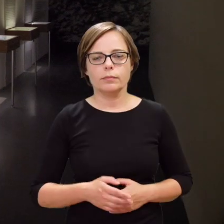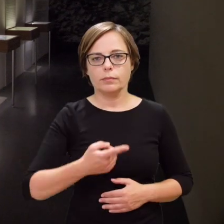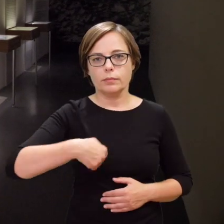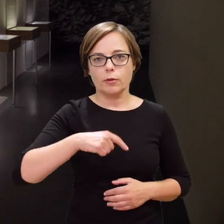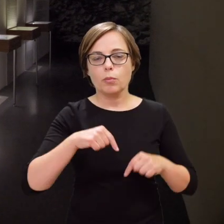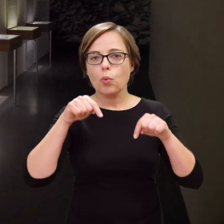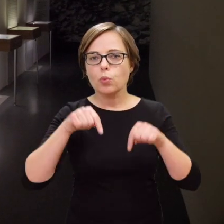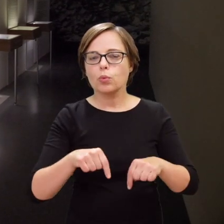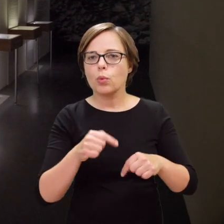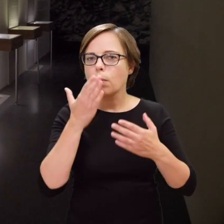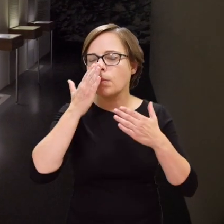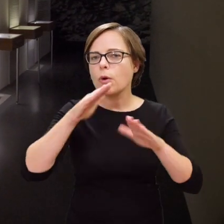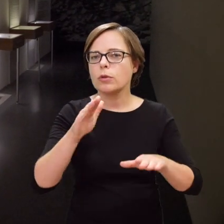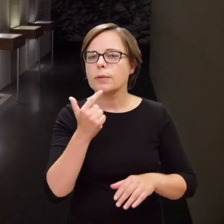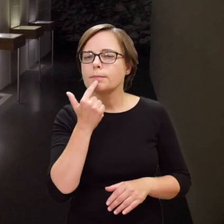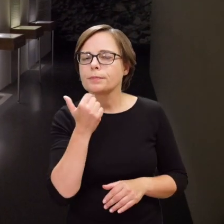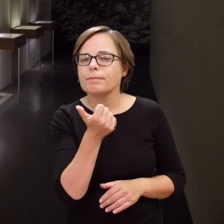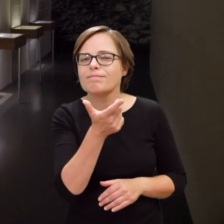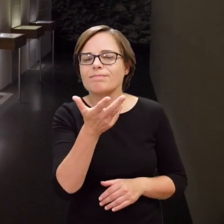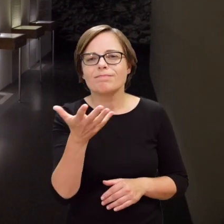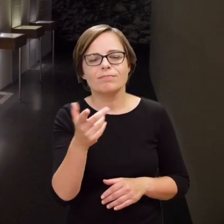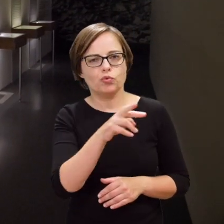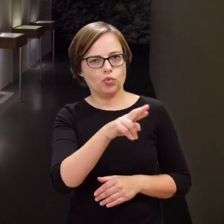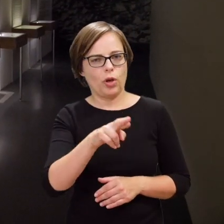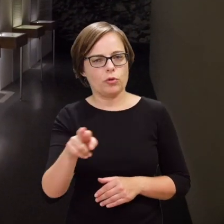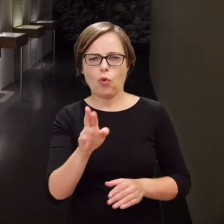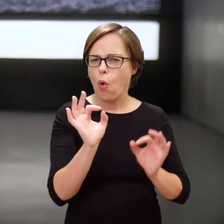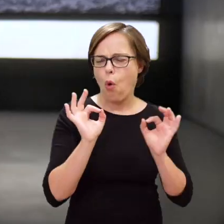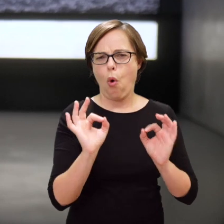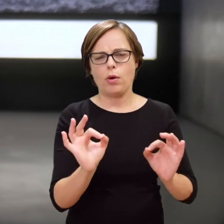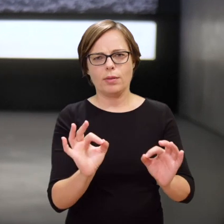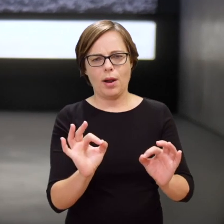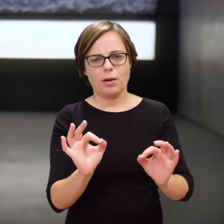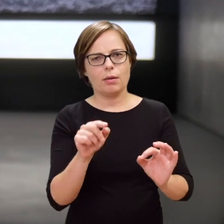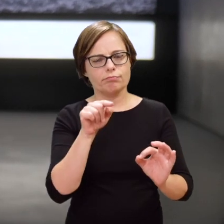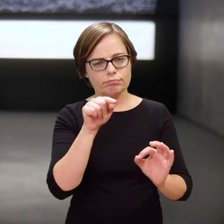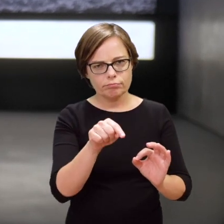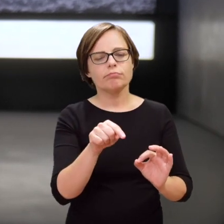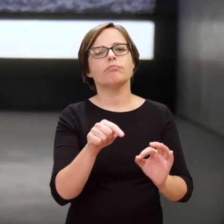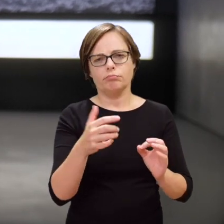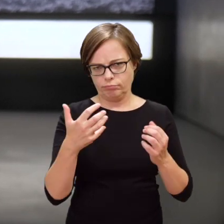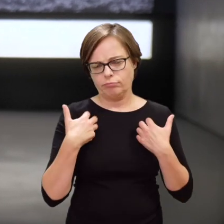We show here the very few original objects which survived,